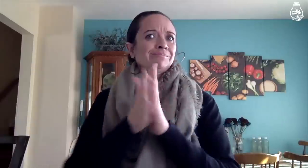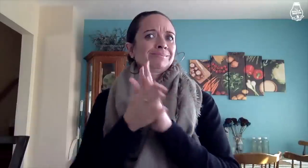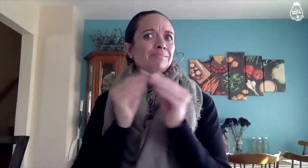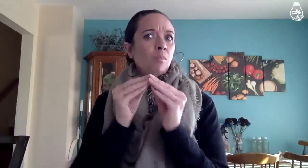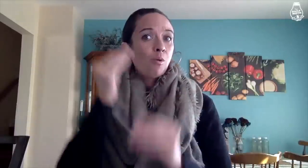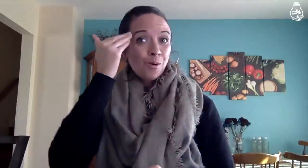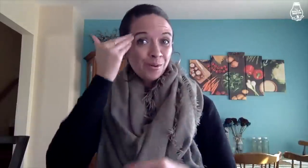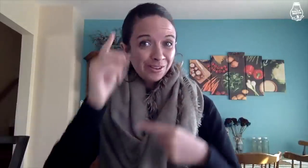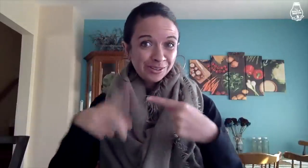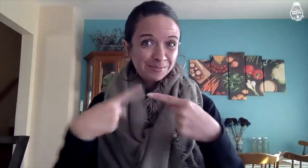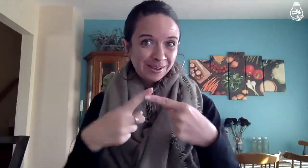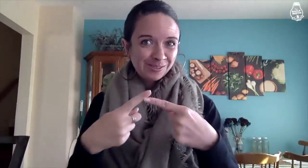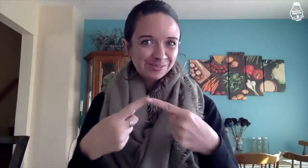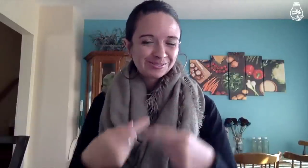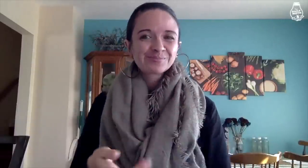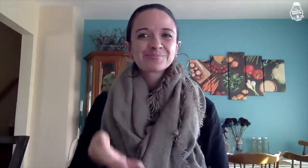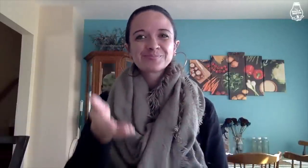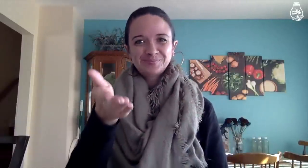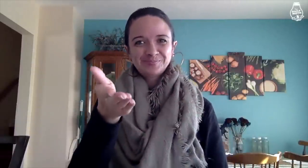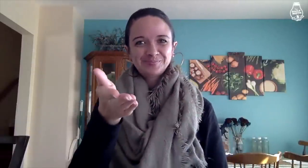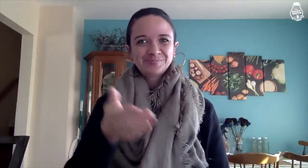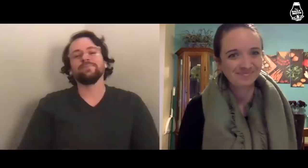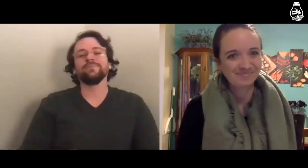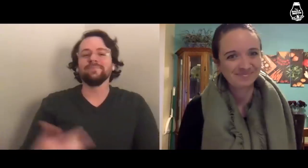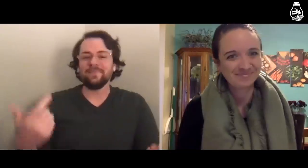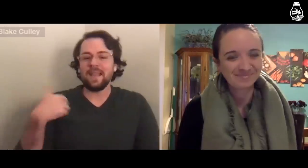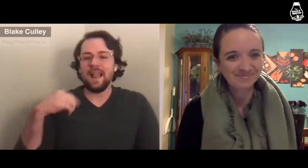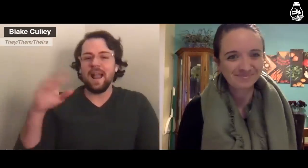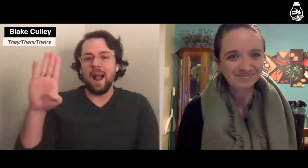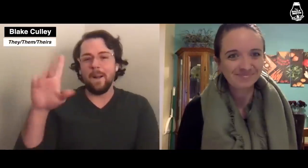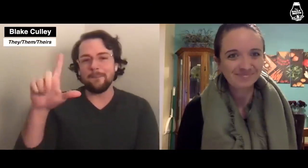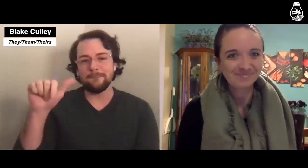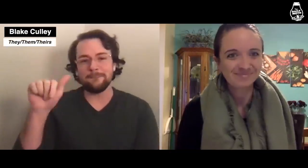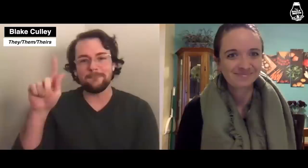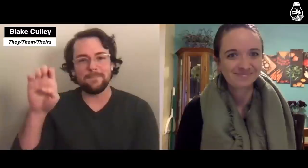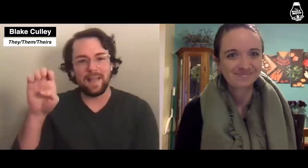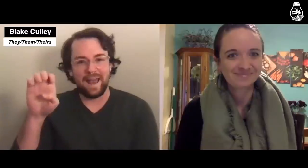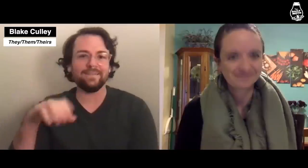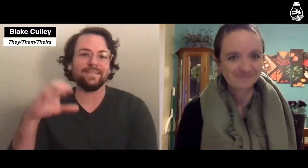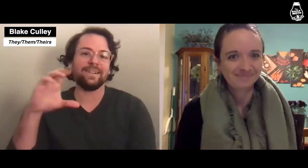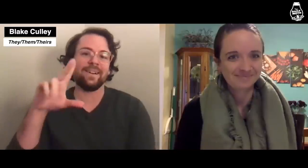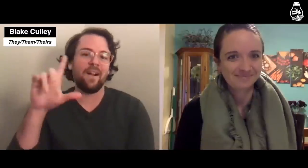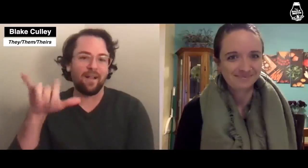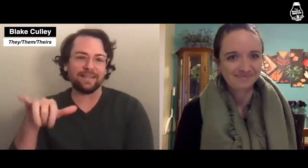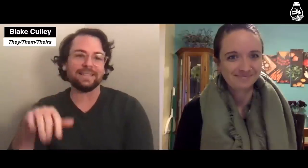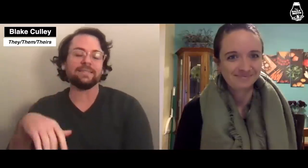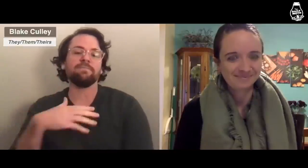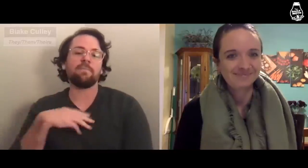to be more aware about. I’m Blake Culley.